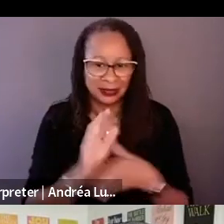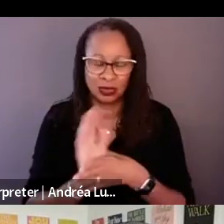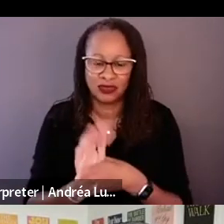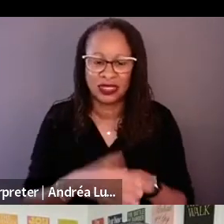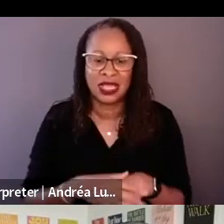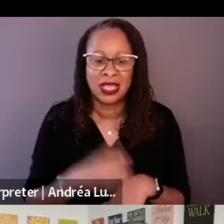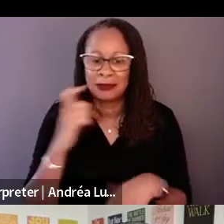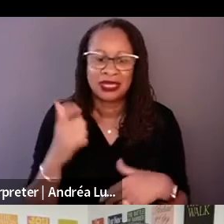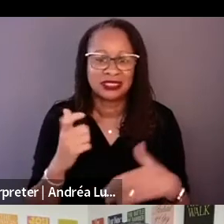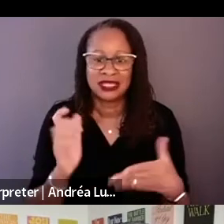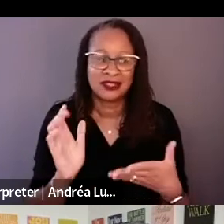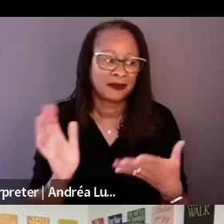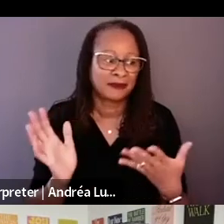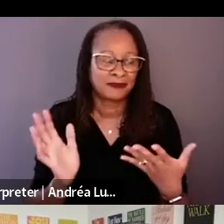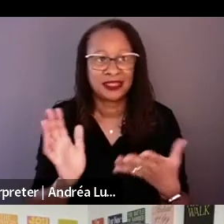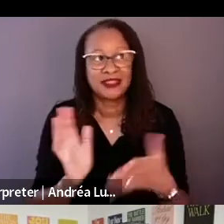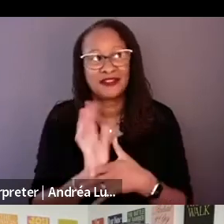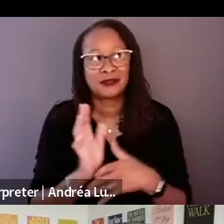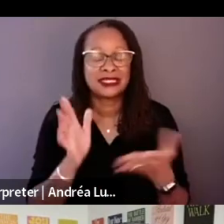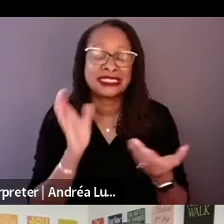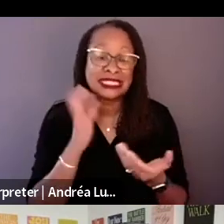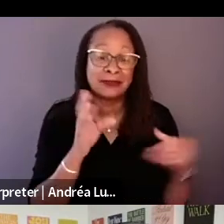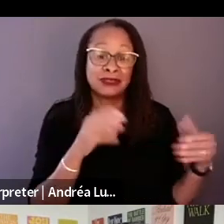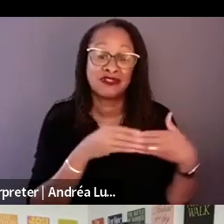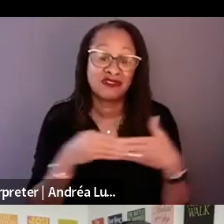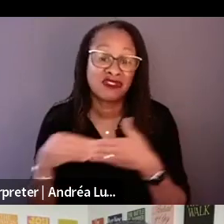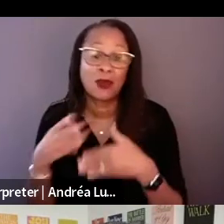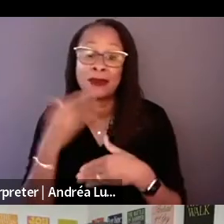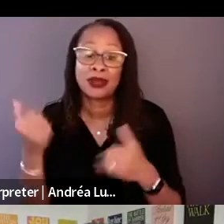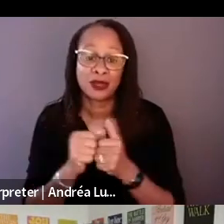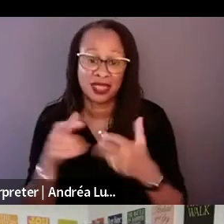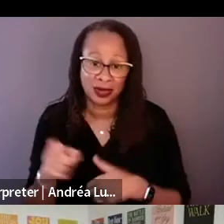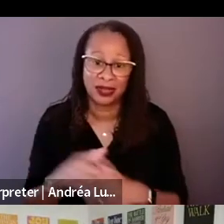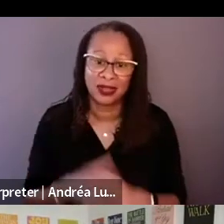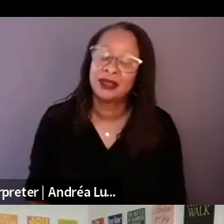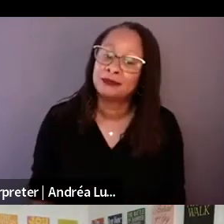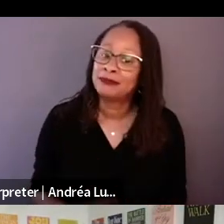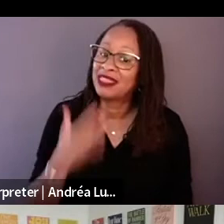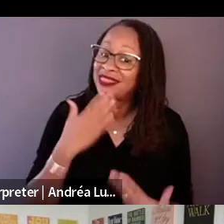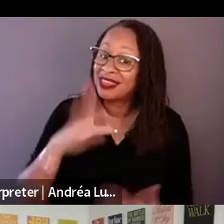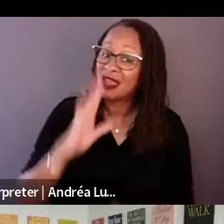Thank God that we found him. I wanted to also ask about the decision to narrate the film.